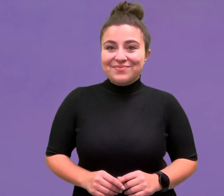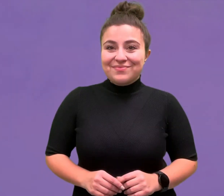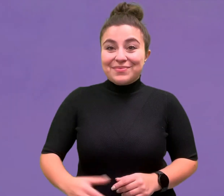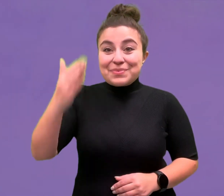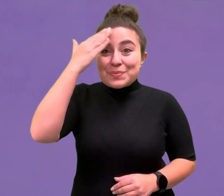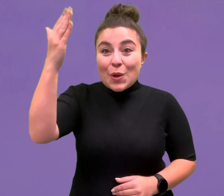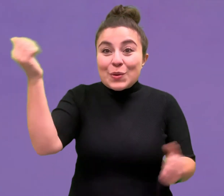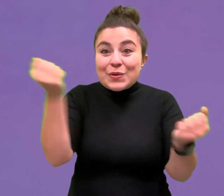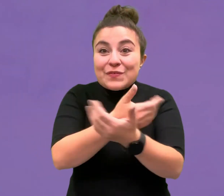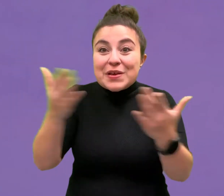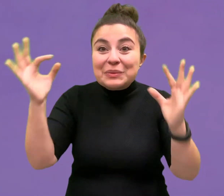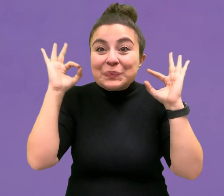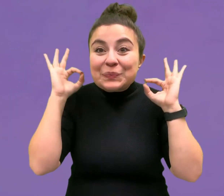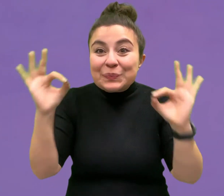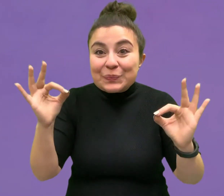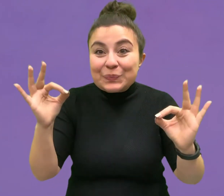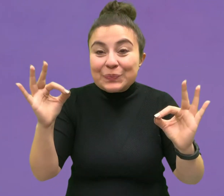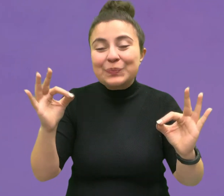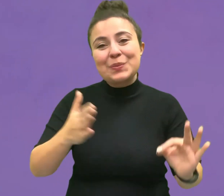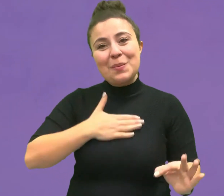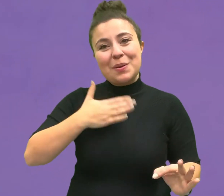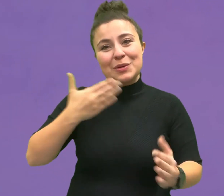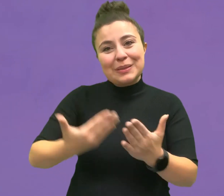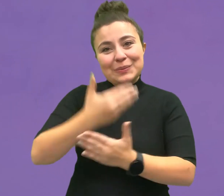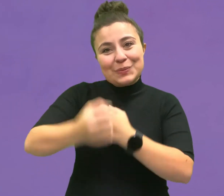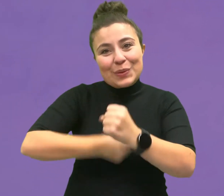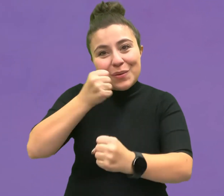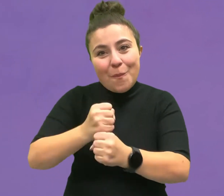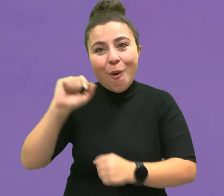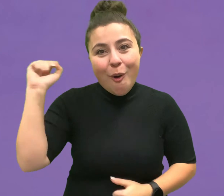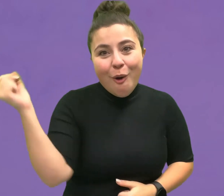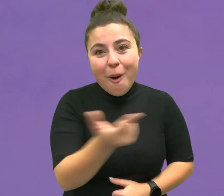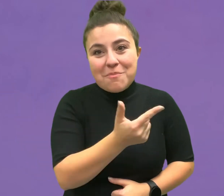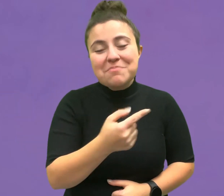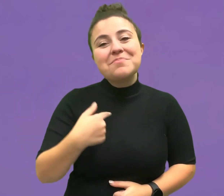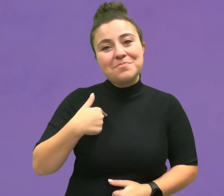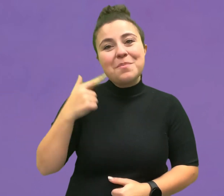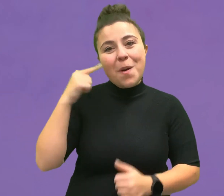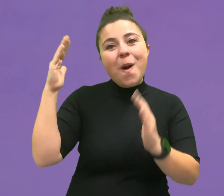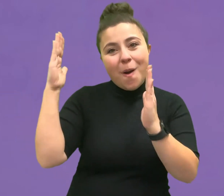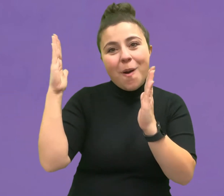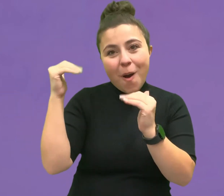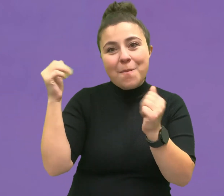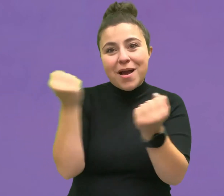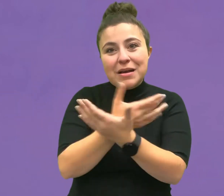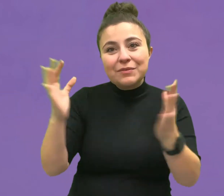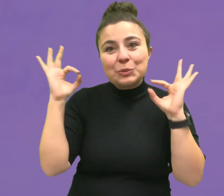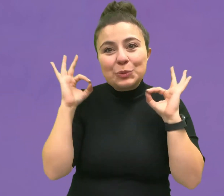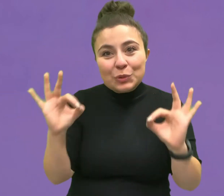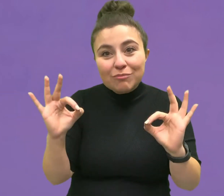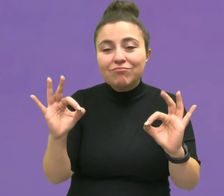Hello everyone! Happy new year to you all, and I hope everyone is well.